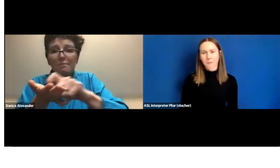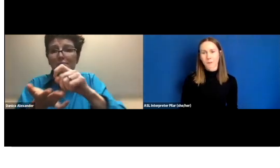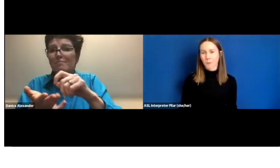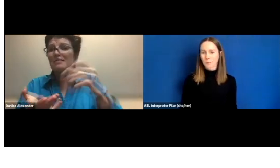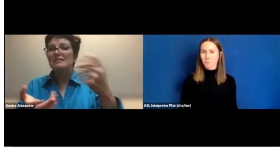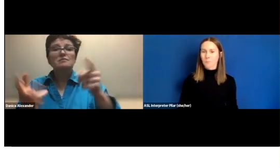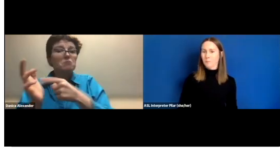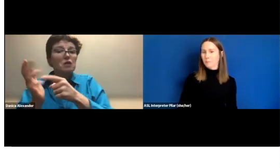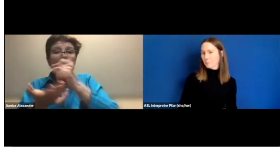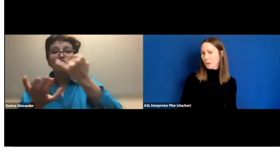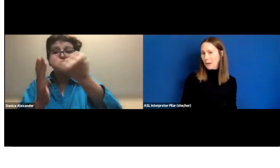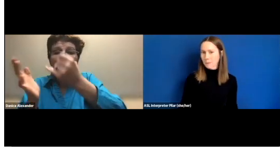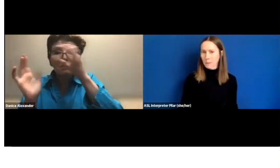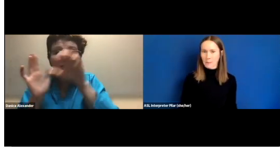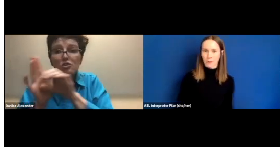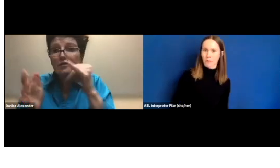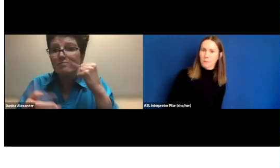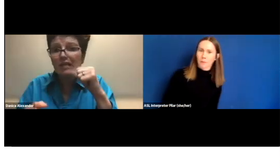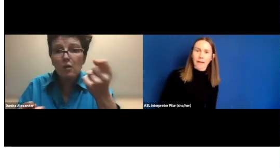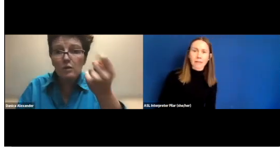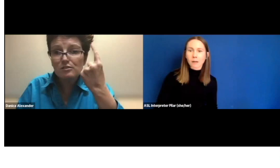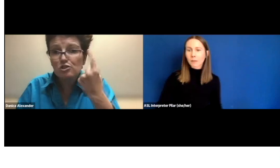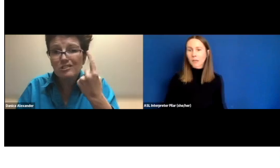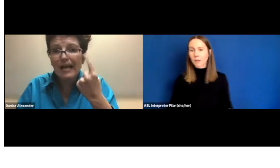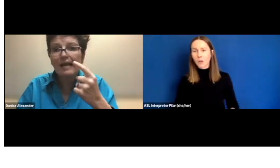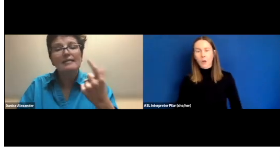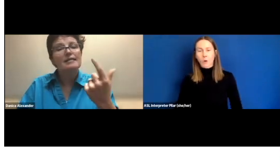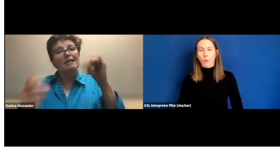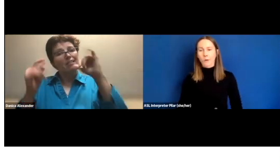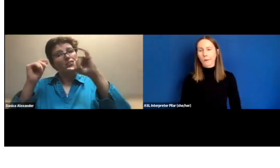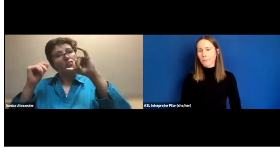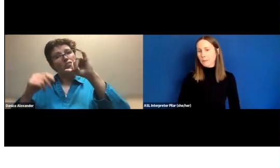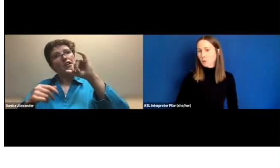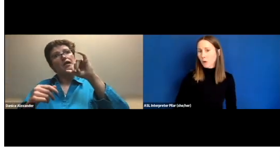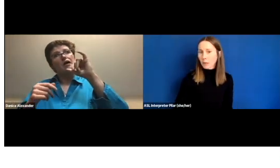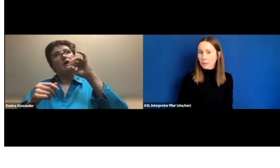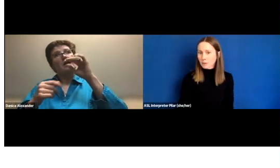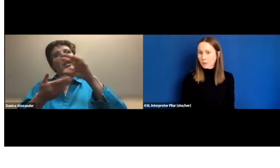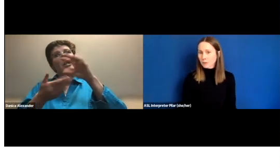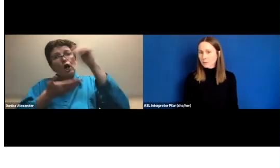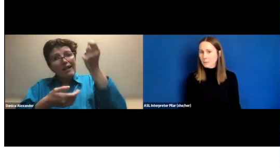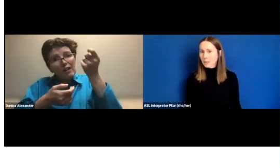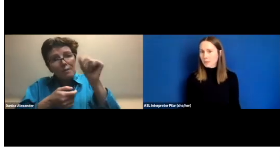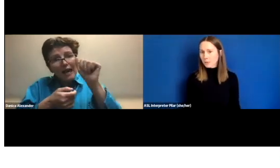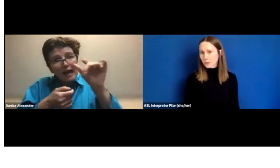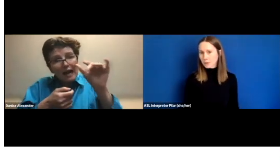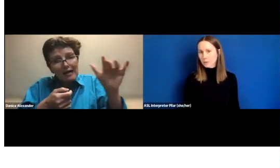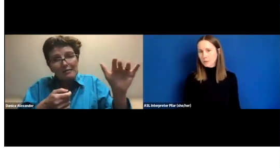So, perhaps the patron might be writing something or maybe drawing a picture to be understood.